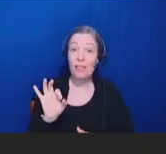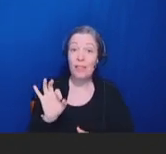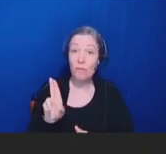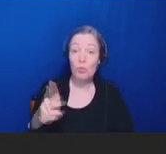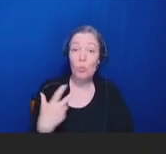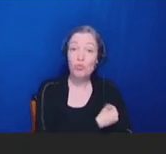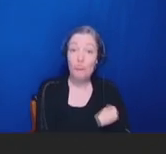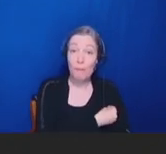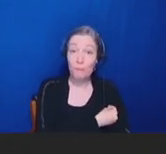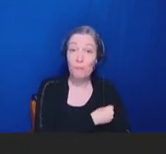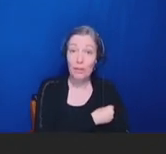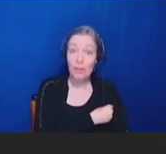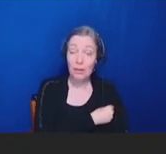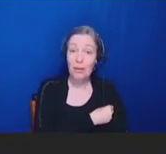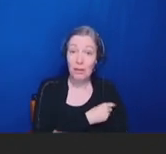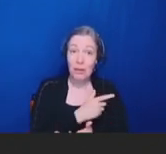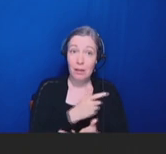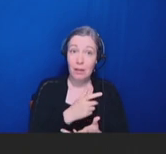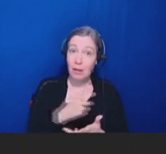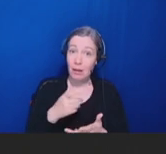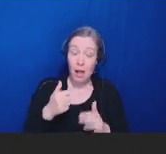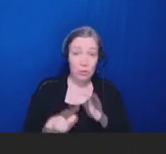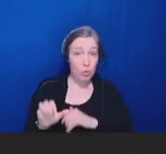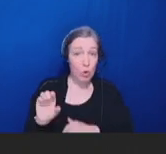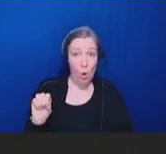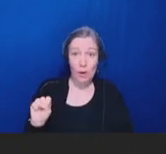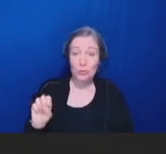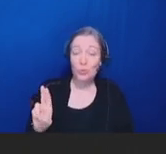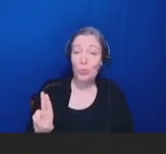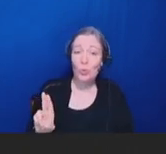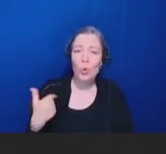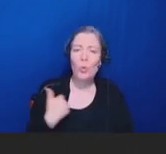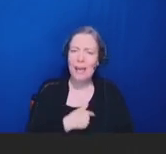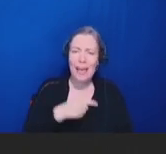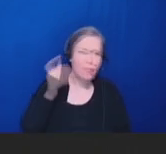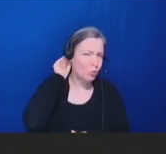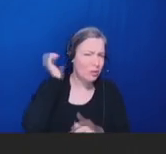So, I think this is something we need to be very cognizant as well of when we think about